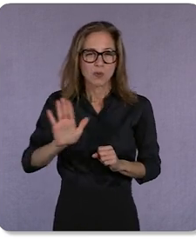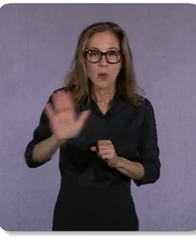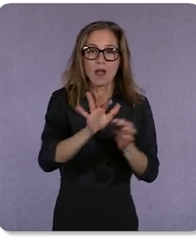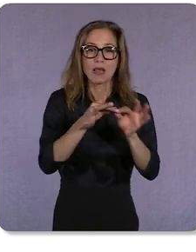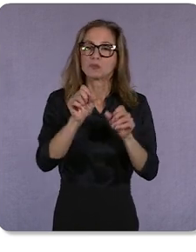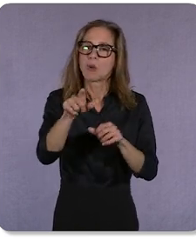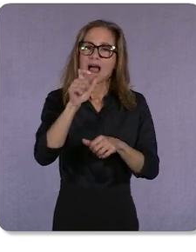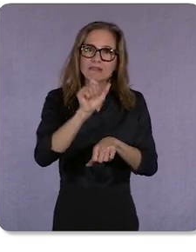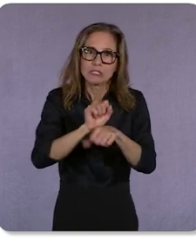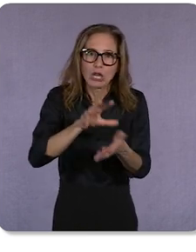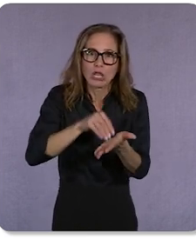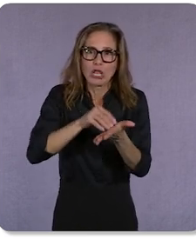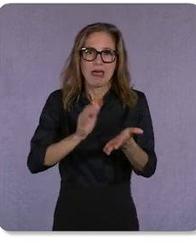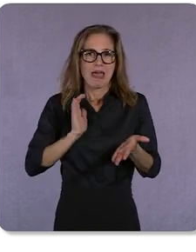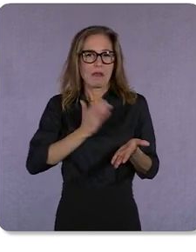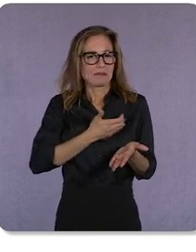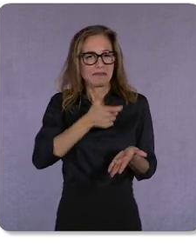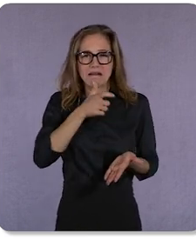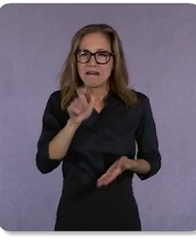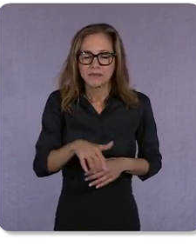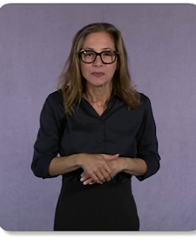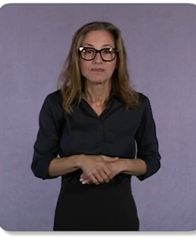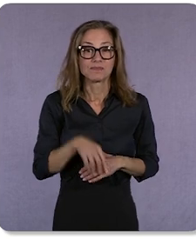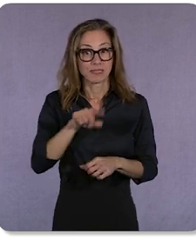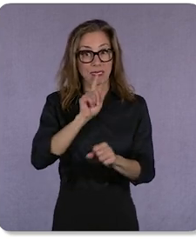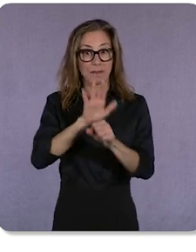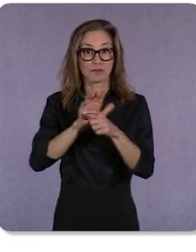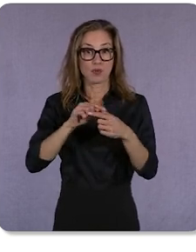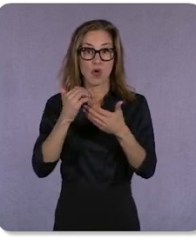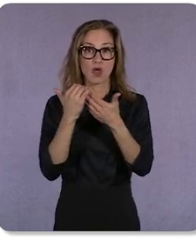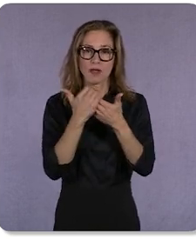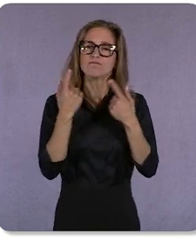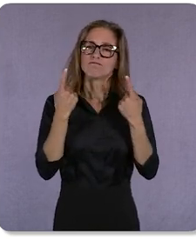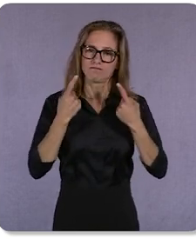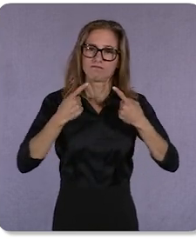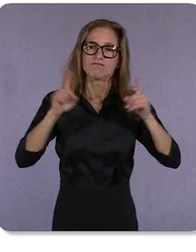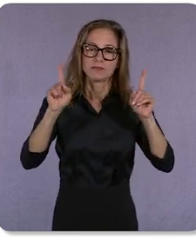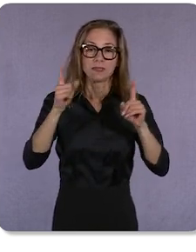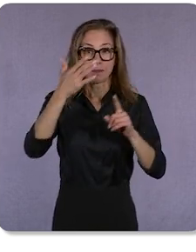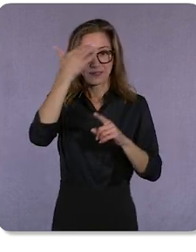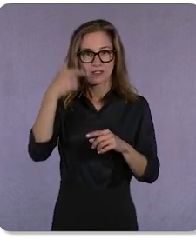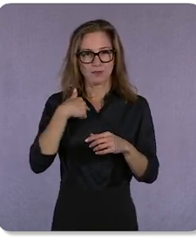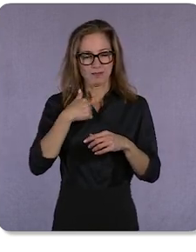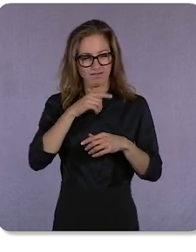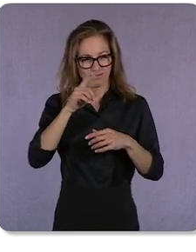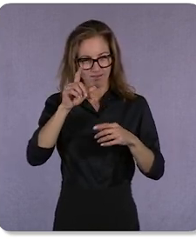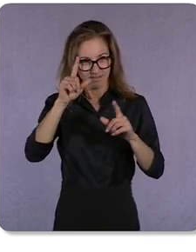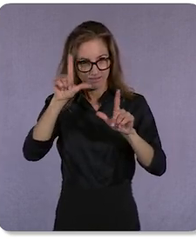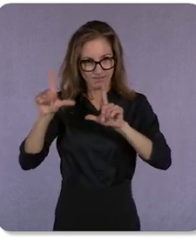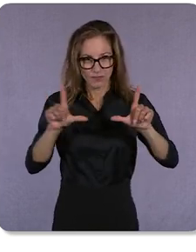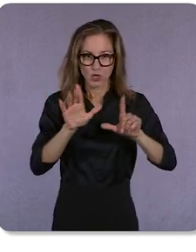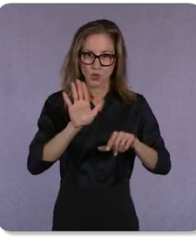This commitment to automation is working, especially when we center the automation around your goals. Our clearest example